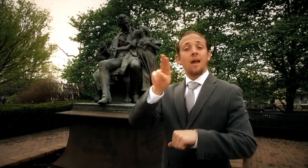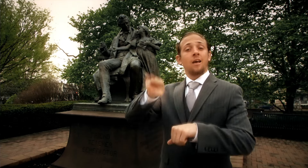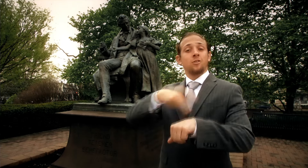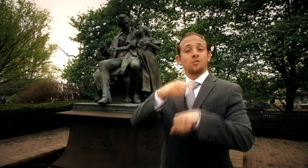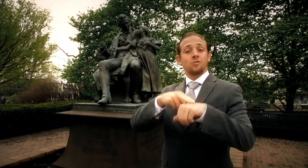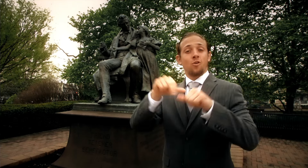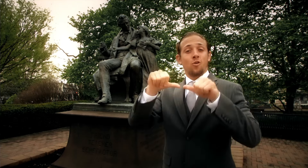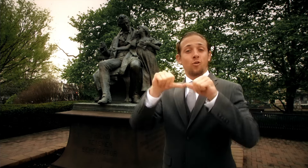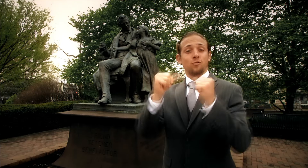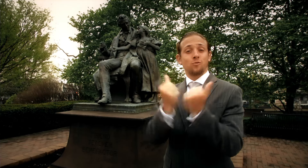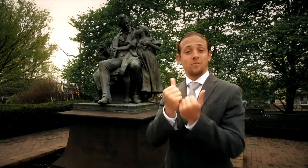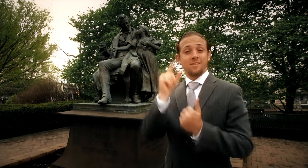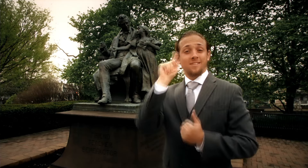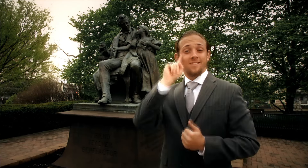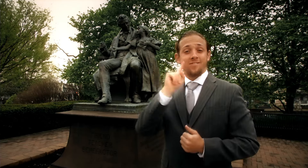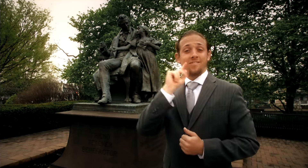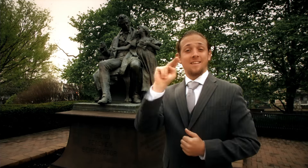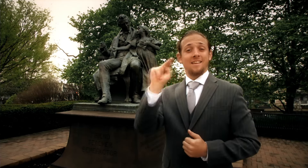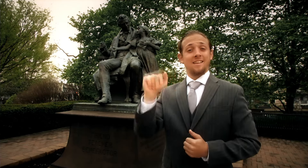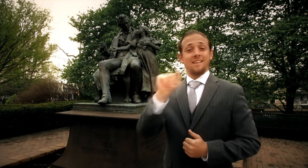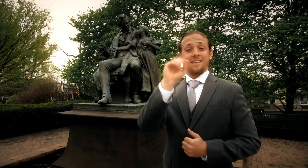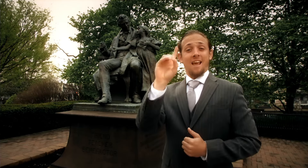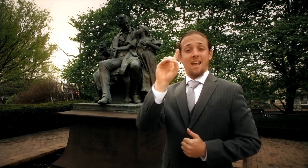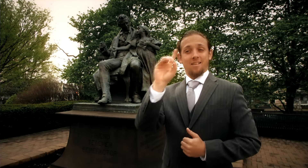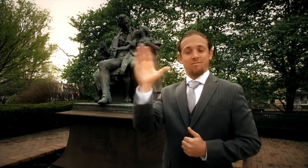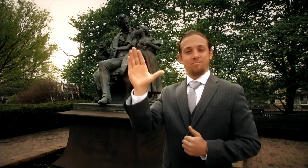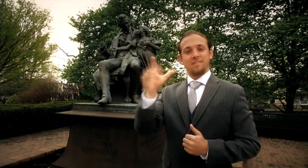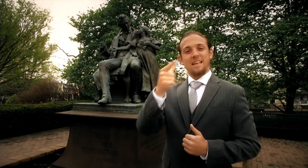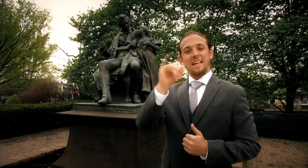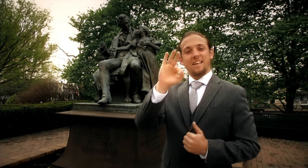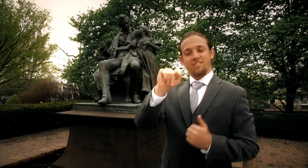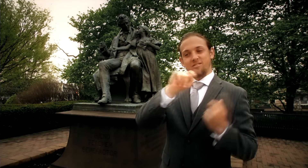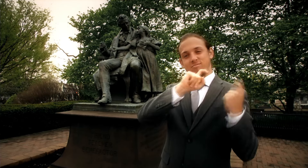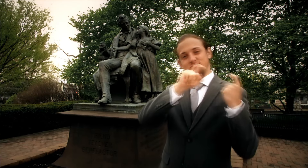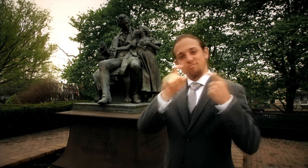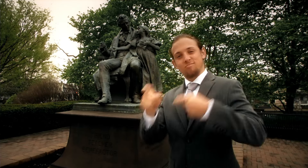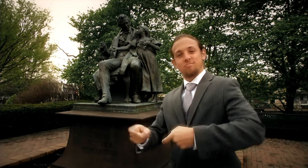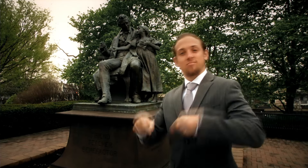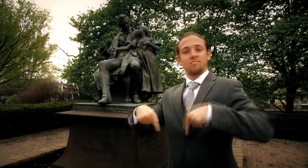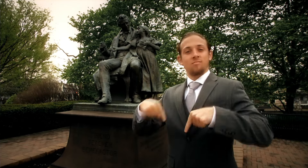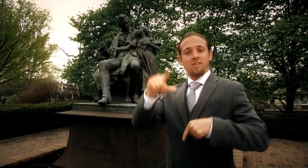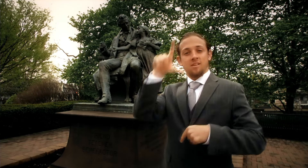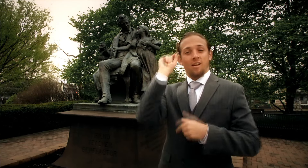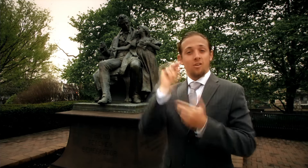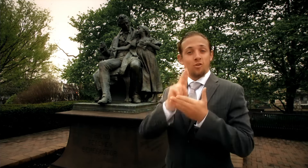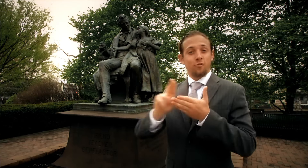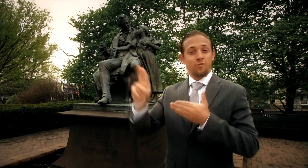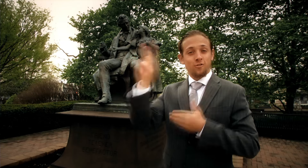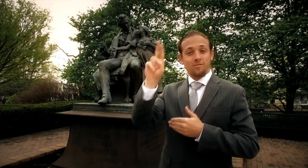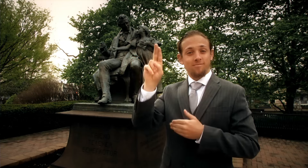Gallaudet University received it as a gift from the National Association of the Deaf.